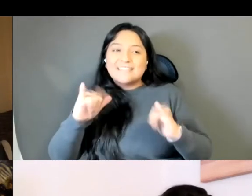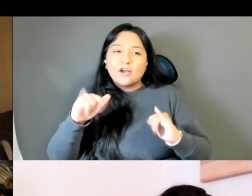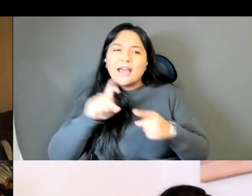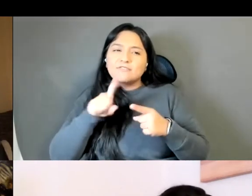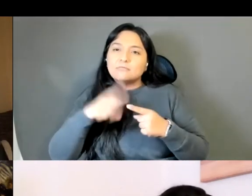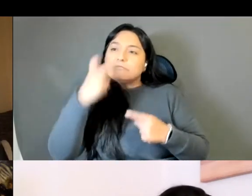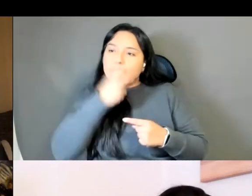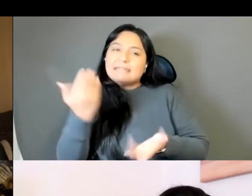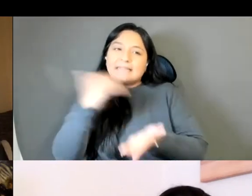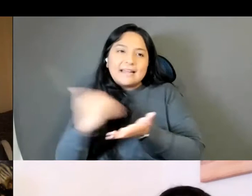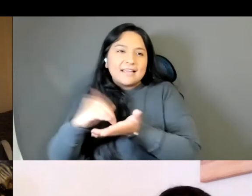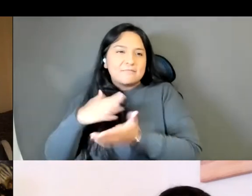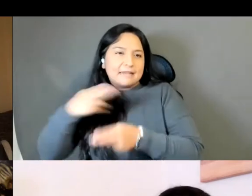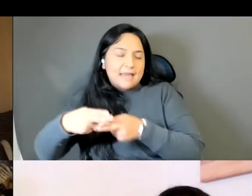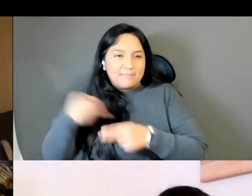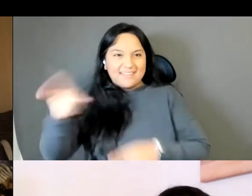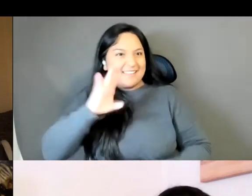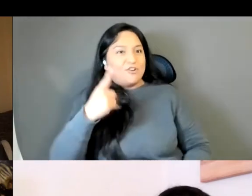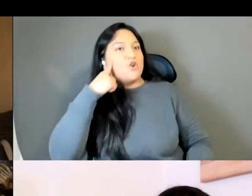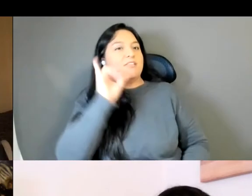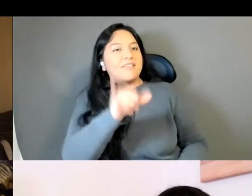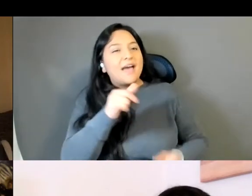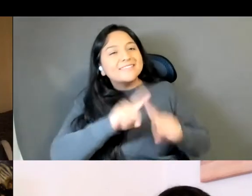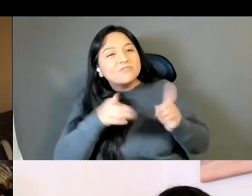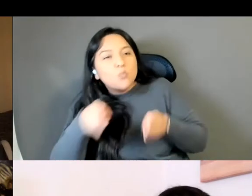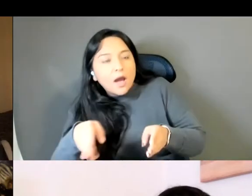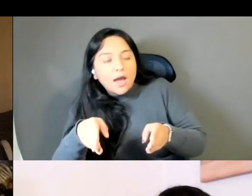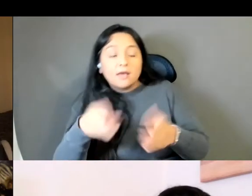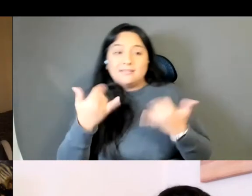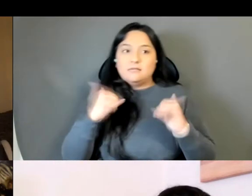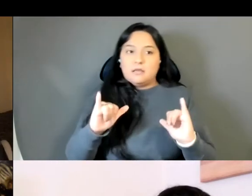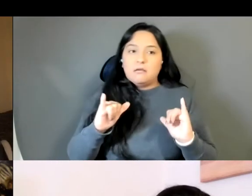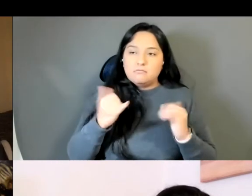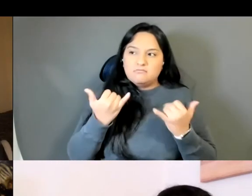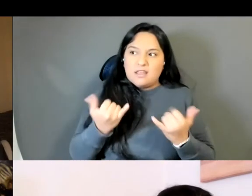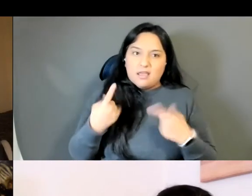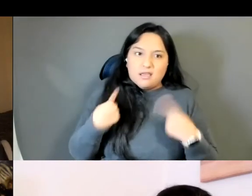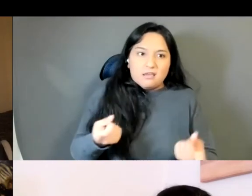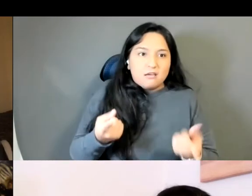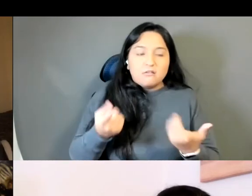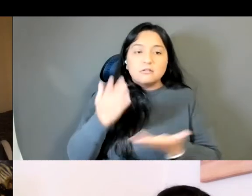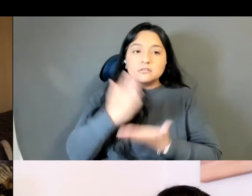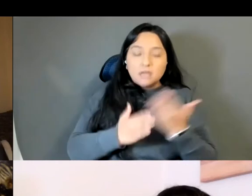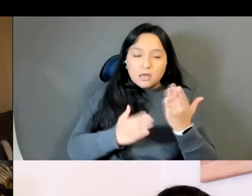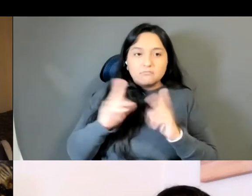Um, and till this day like, there are certain Burmese speaking people in my life who call me theory.